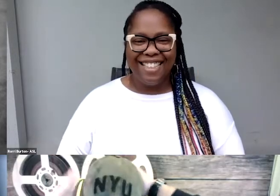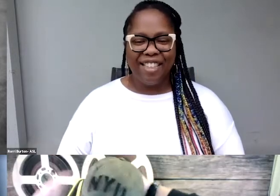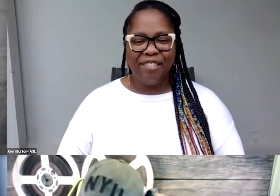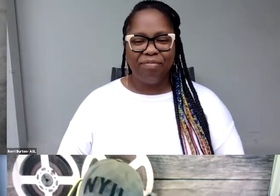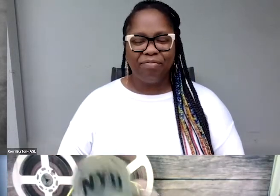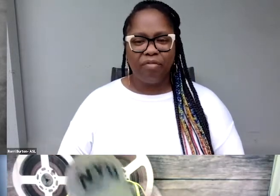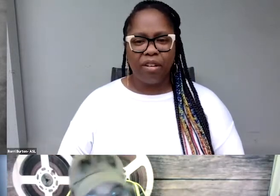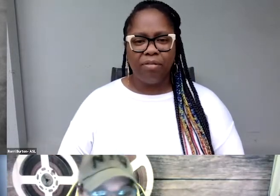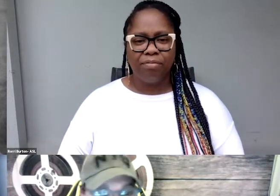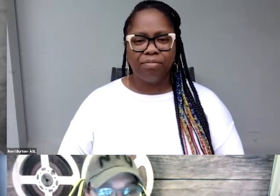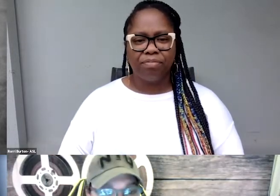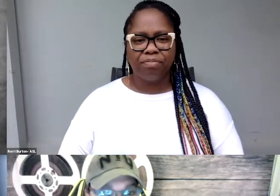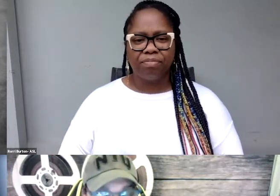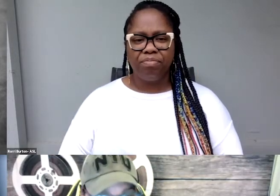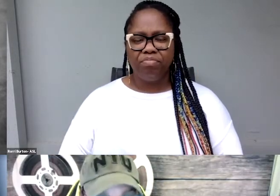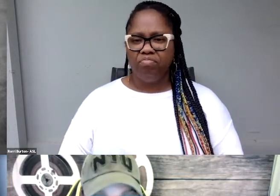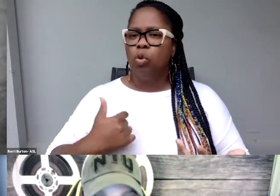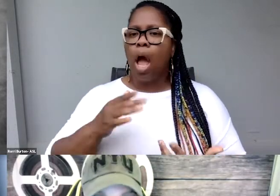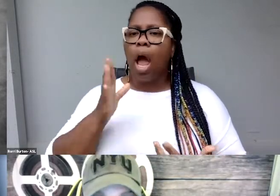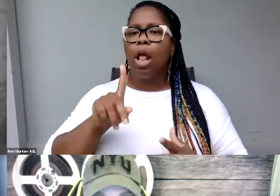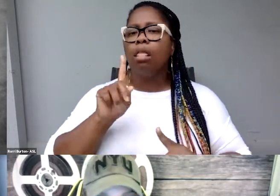So I want to pose some questions for both